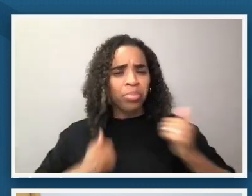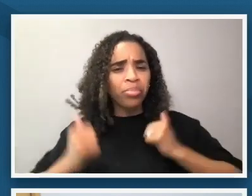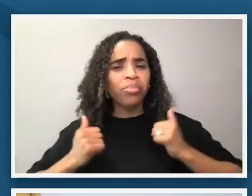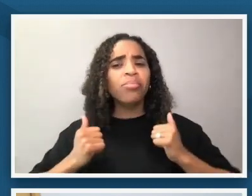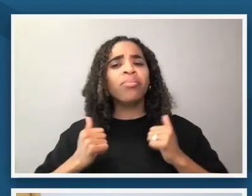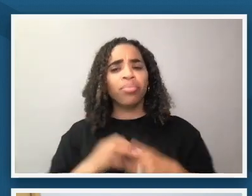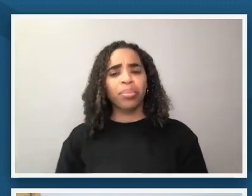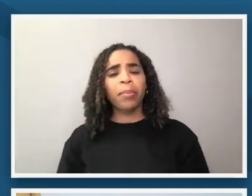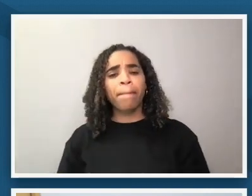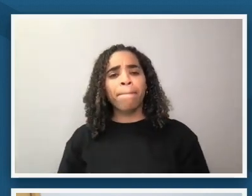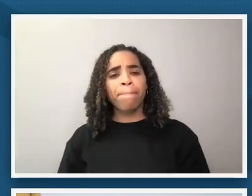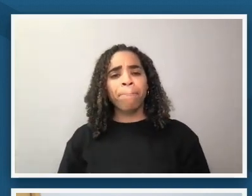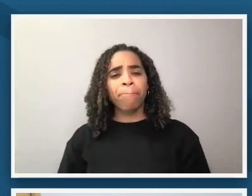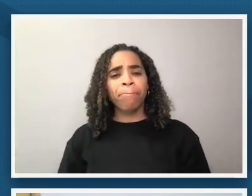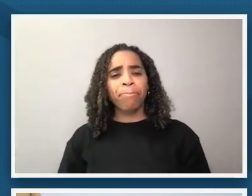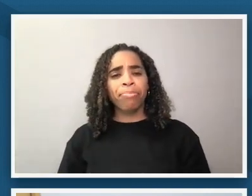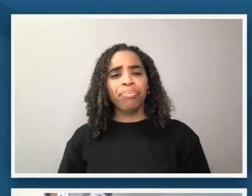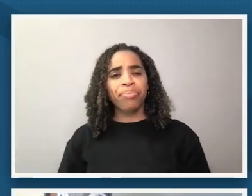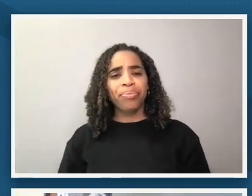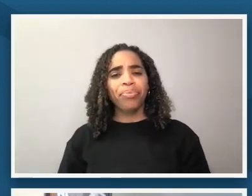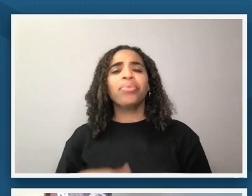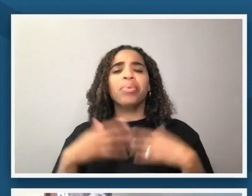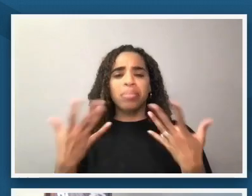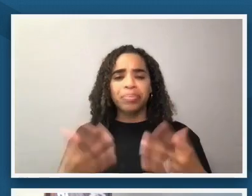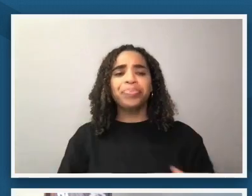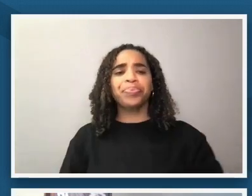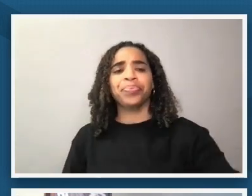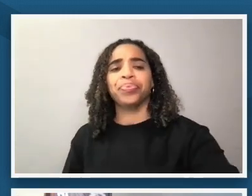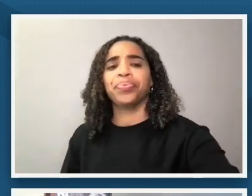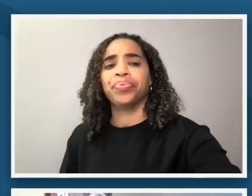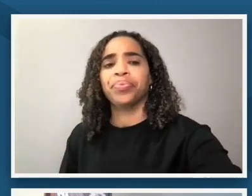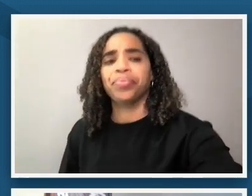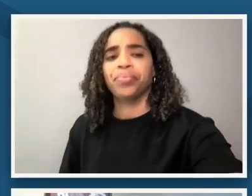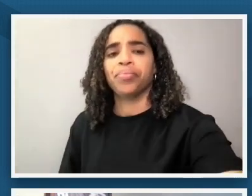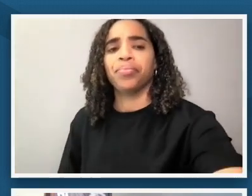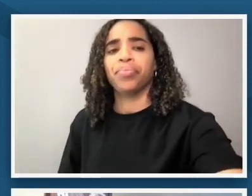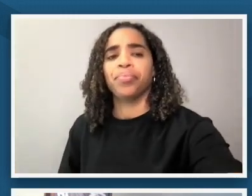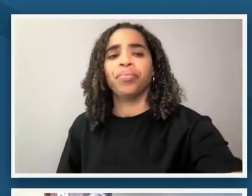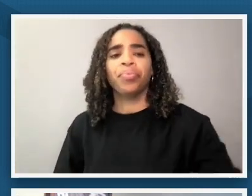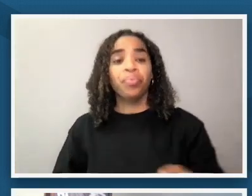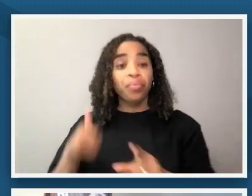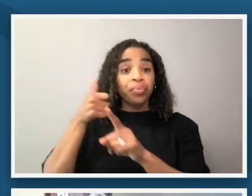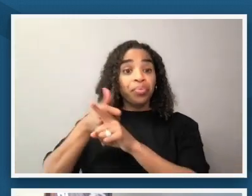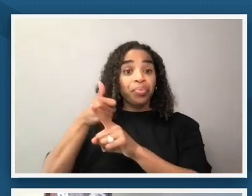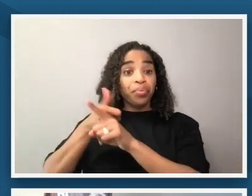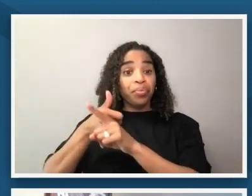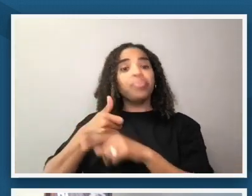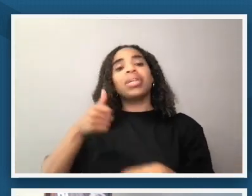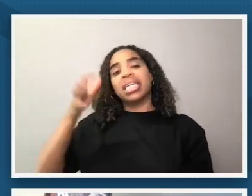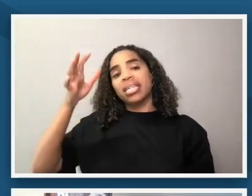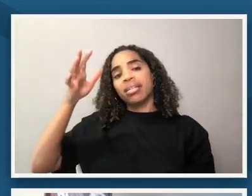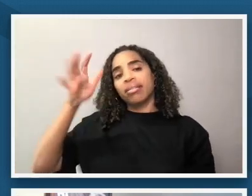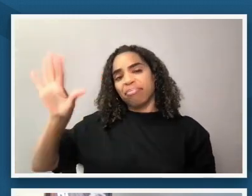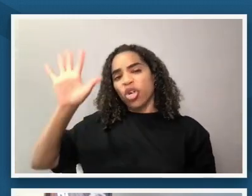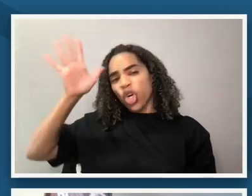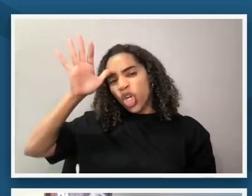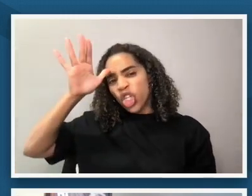so ida b wells was um the daughter of former